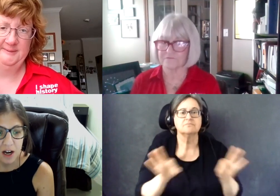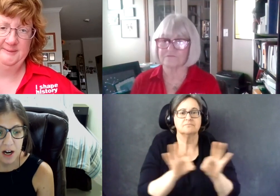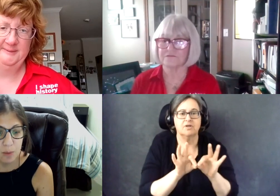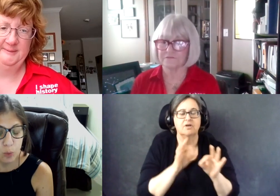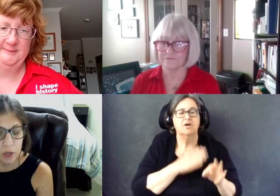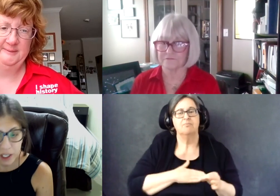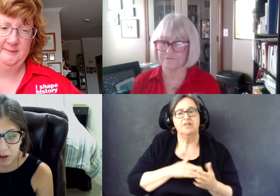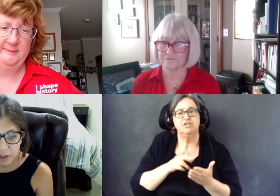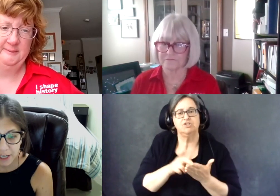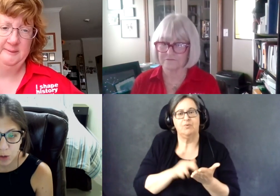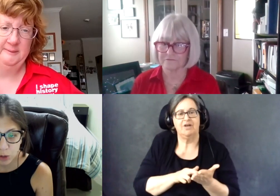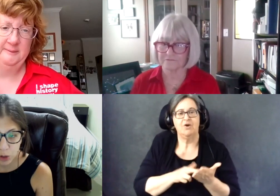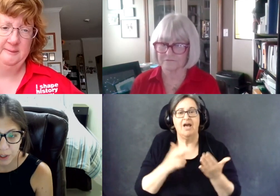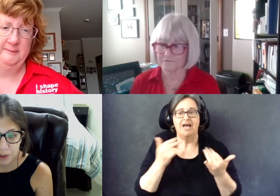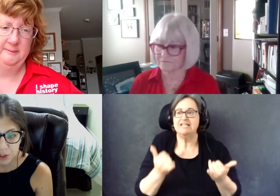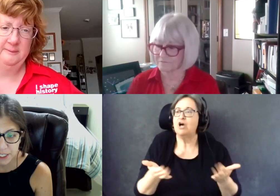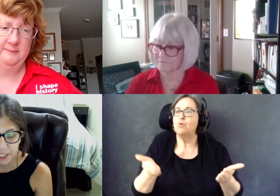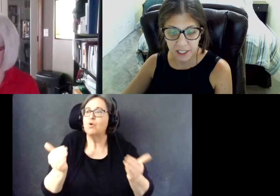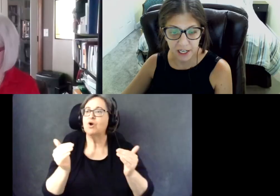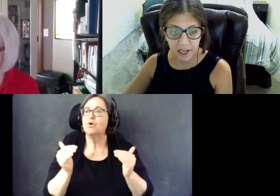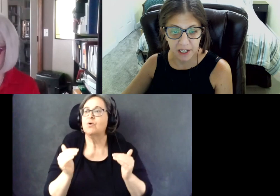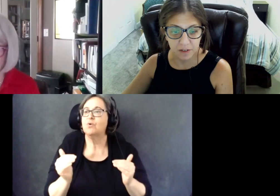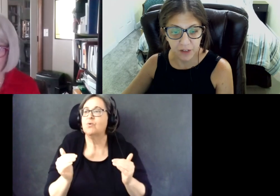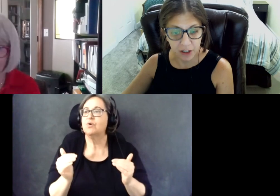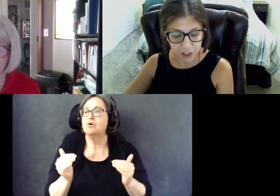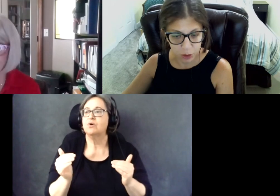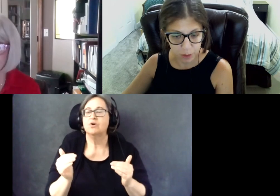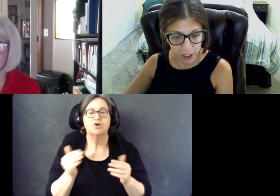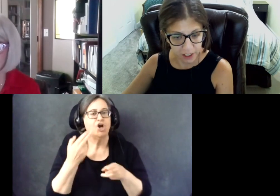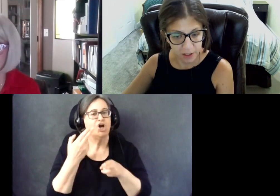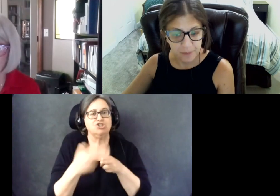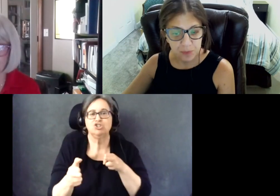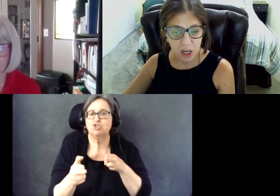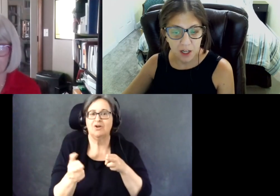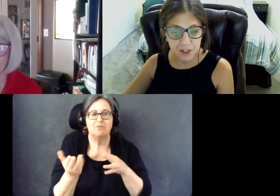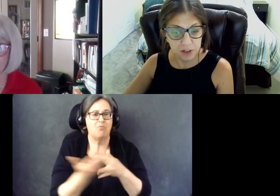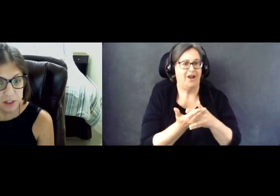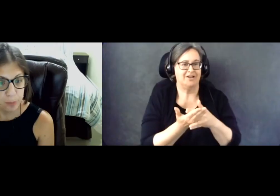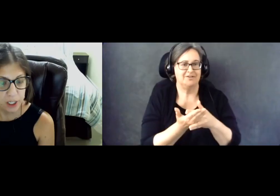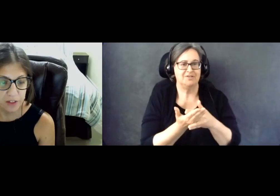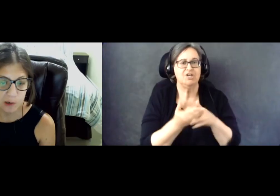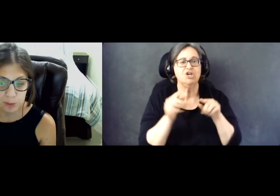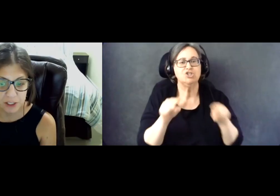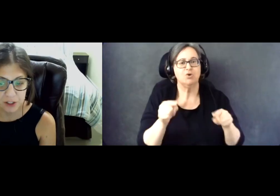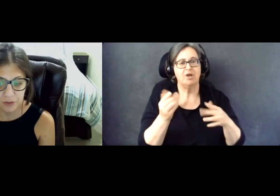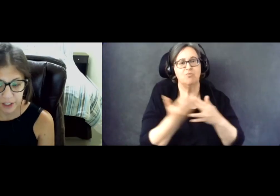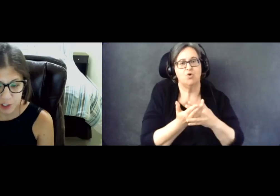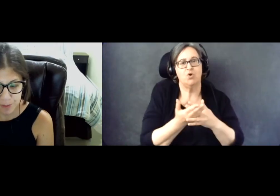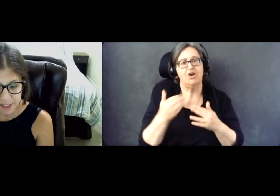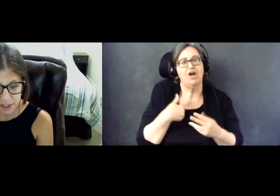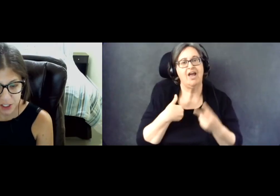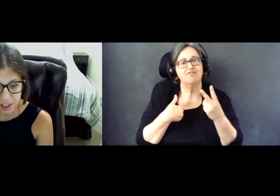We are now going to take a very short break. During the break, there will be two video messages.